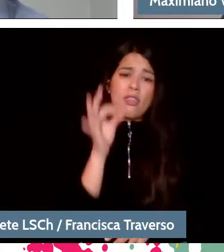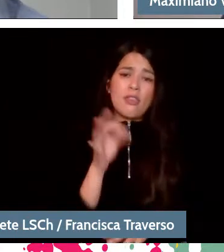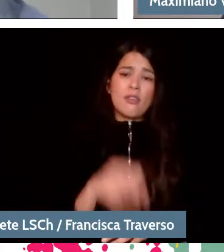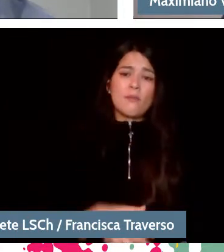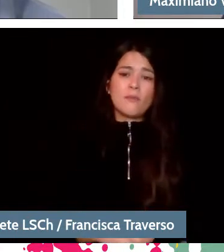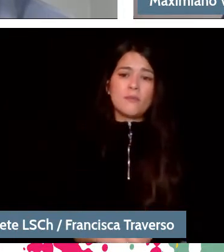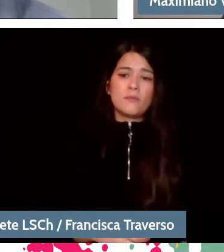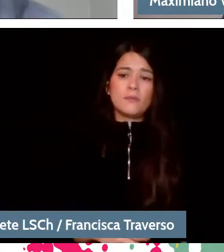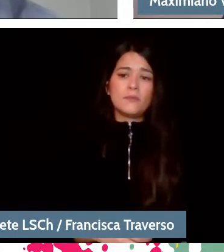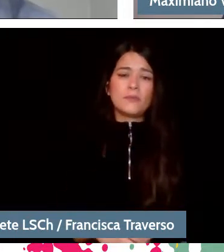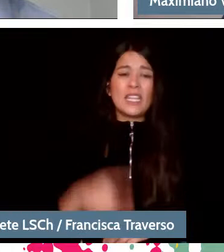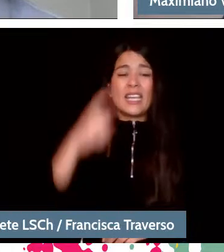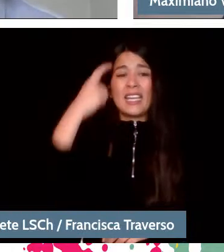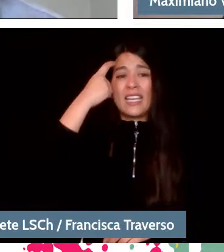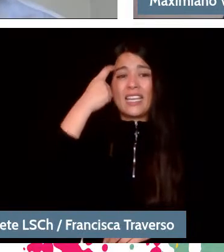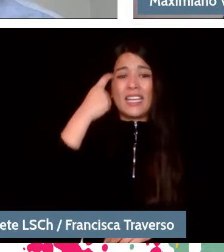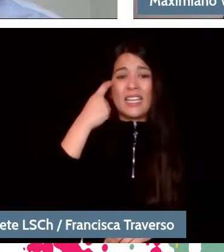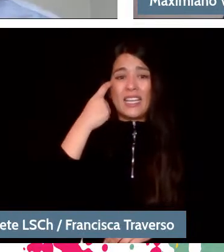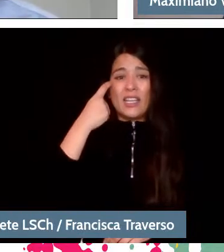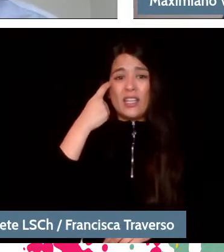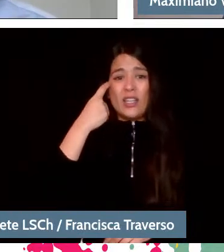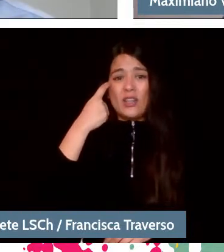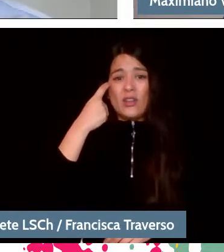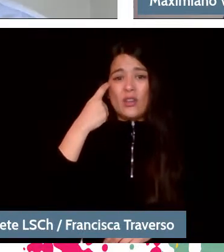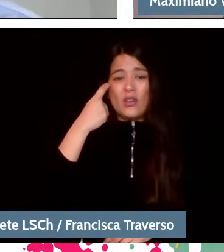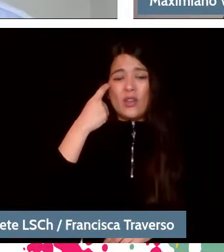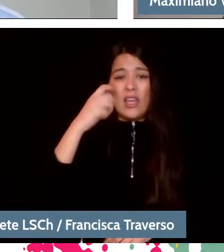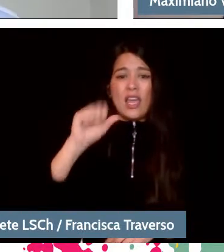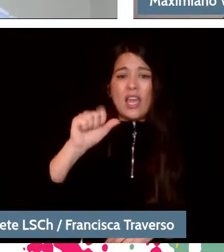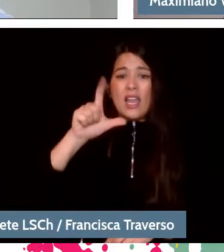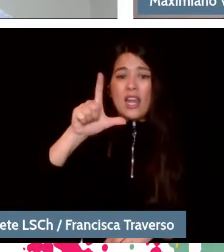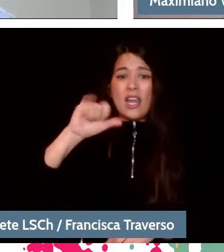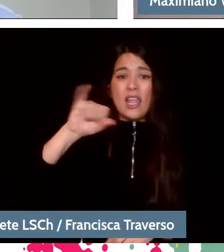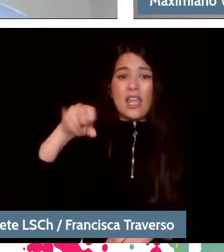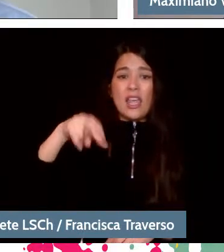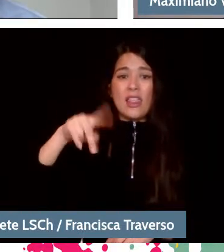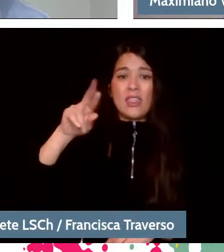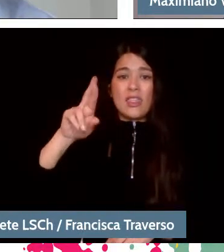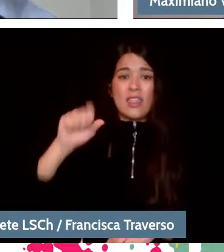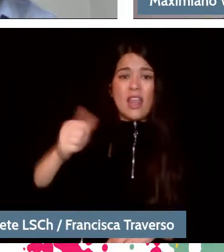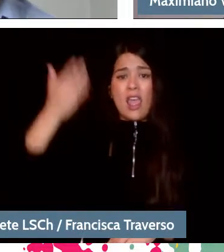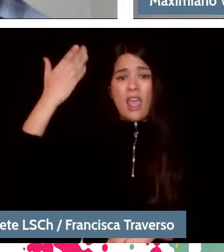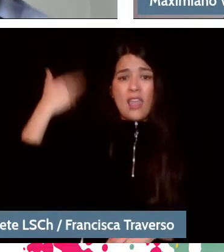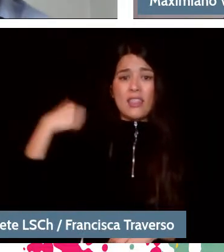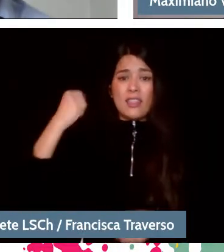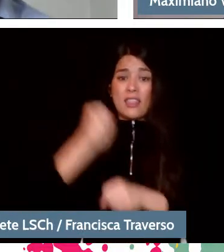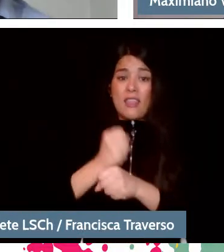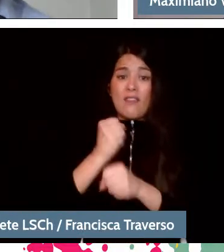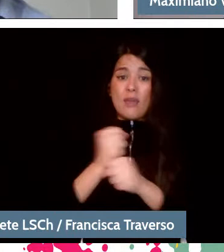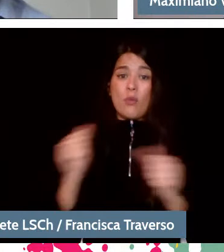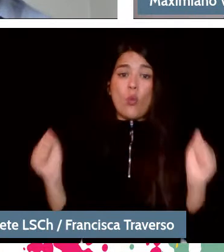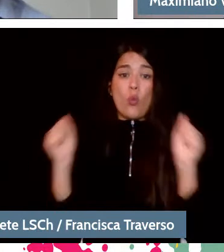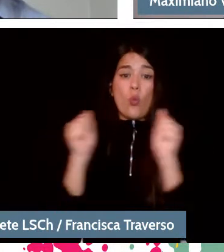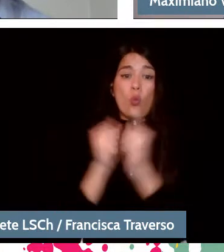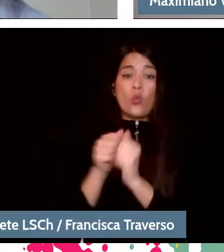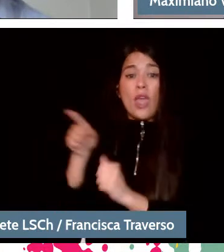I think it's fundamental... Well, Alejandra and I shared a job together in the youth orchestra. She was the executive director.